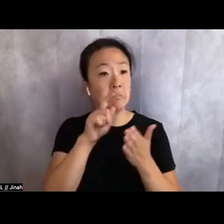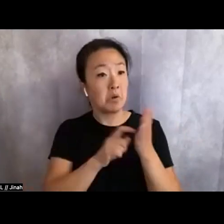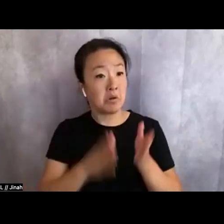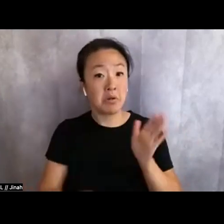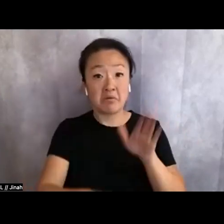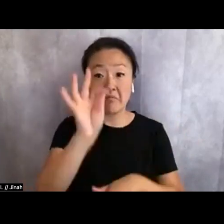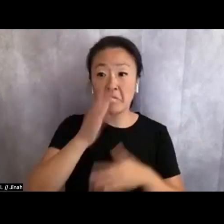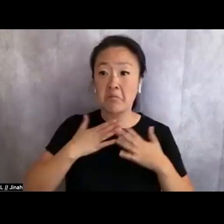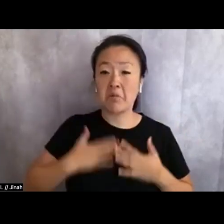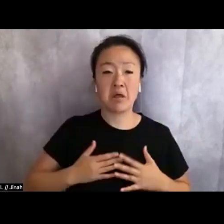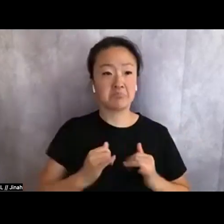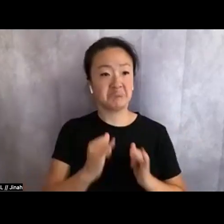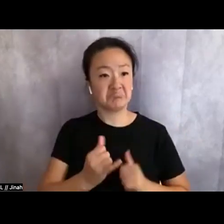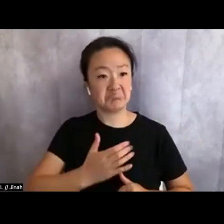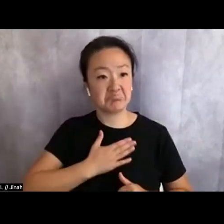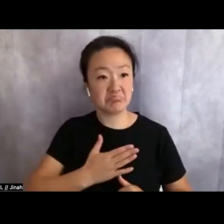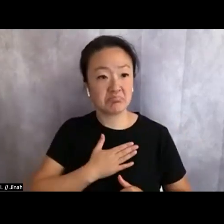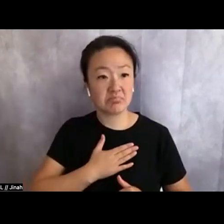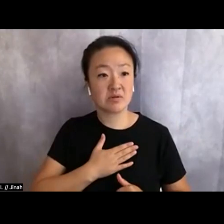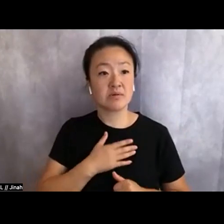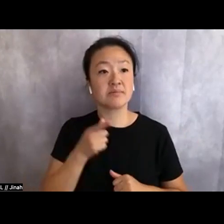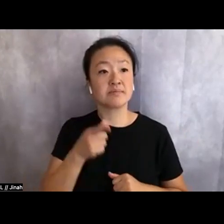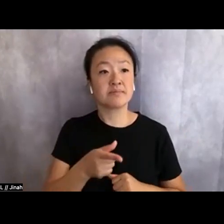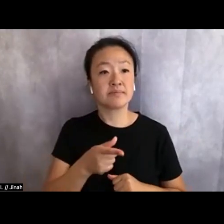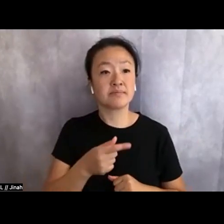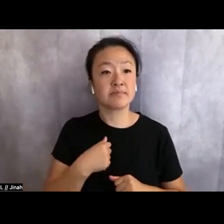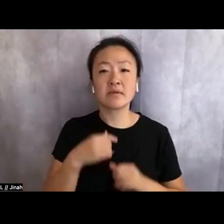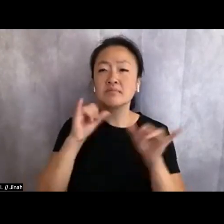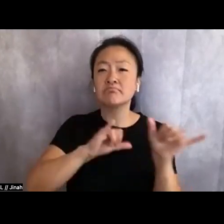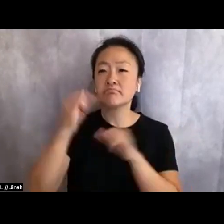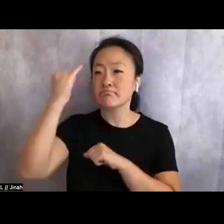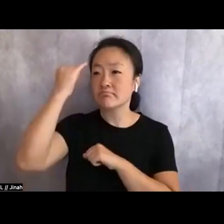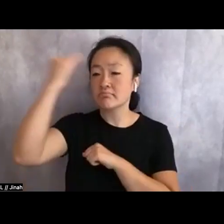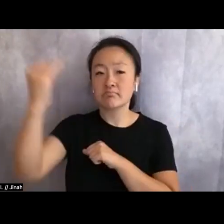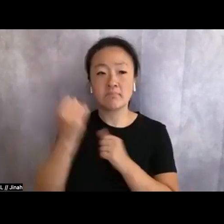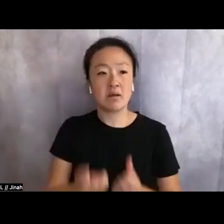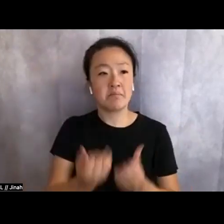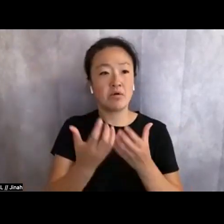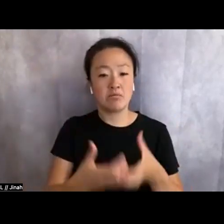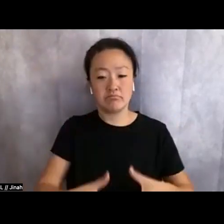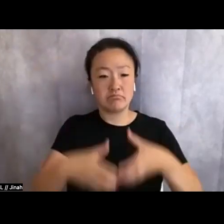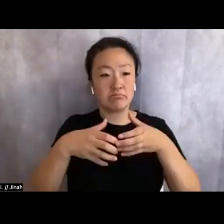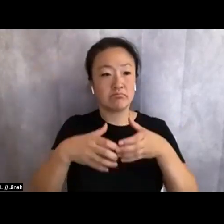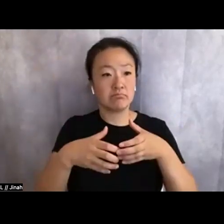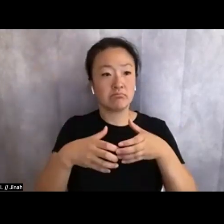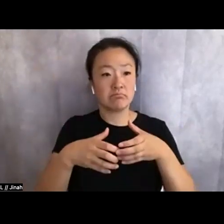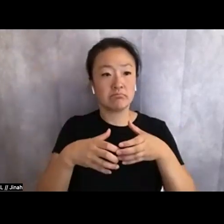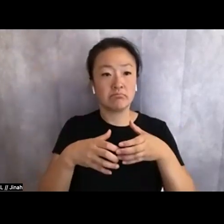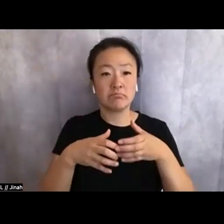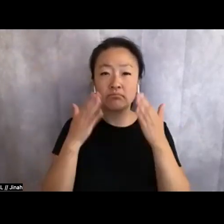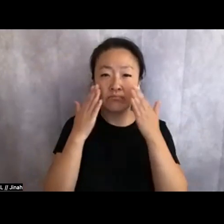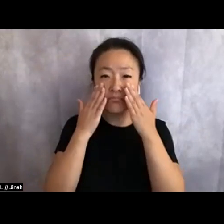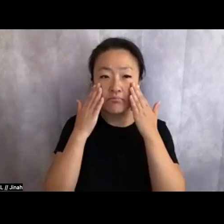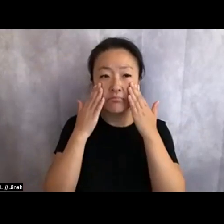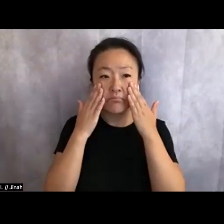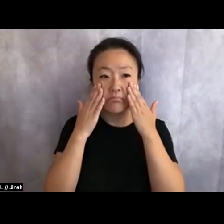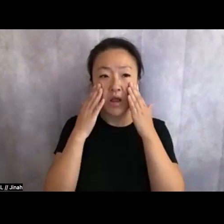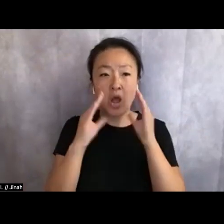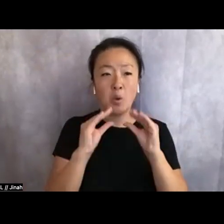mine, one like burnt clay pots, my cheekbones compressed by loam, my tibia as brittle bow